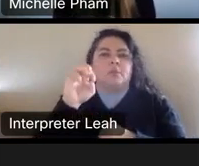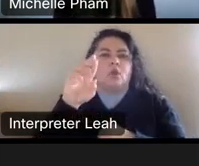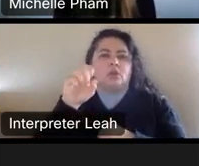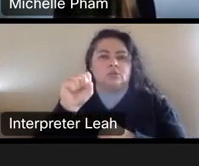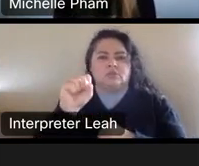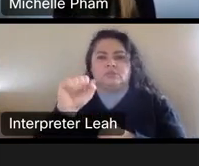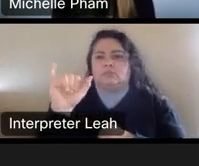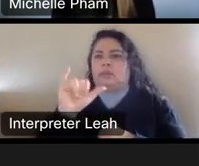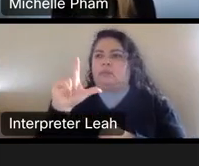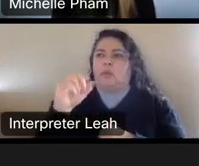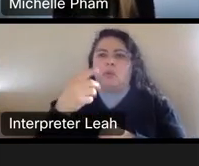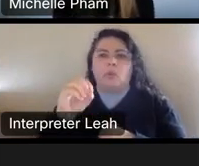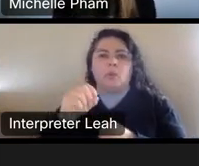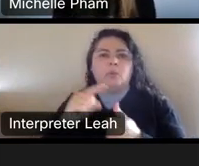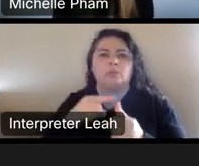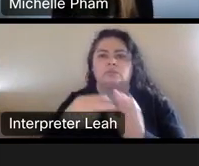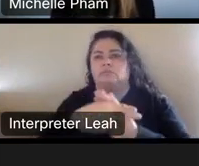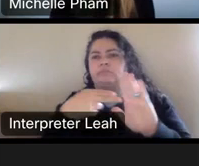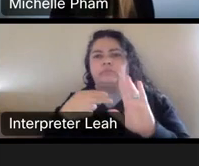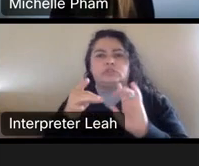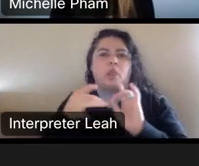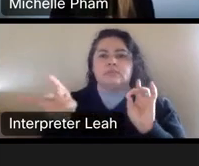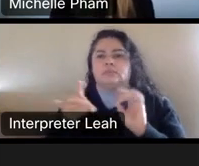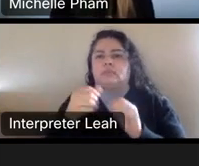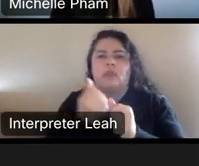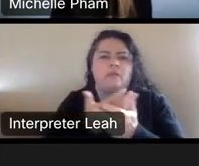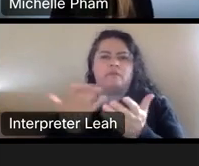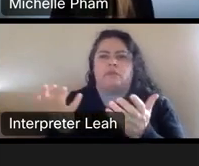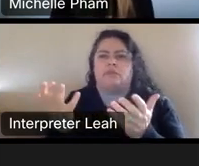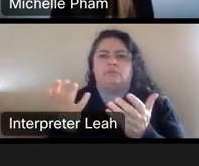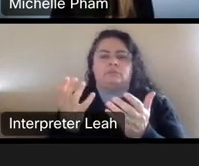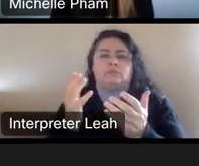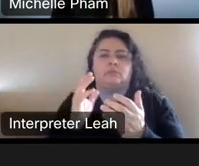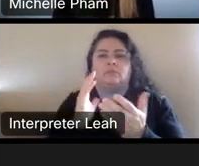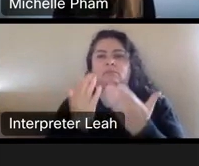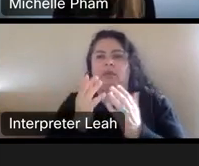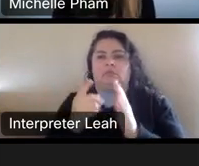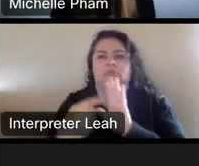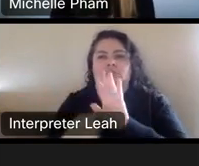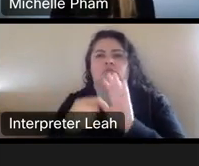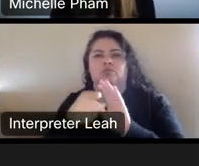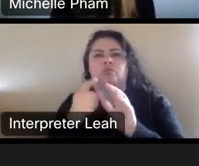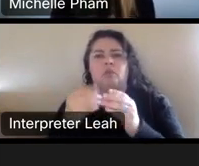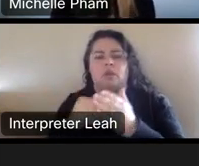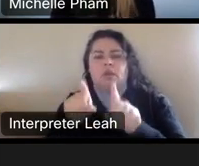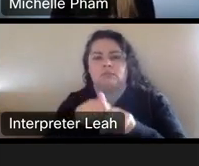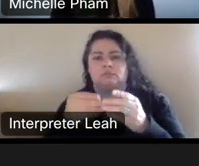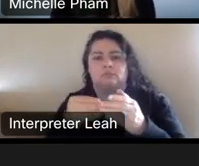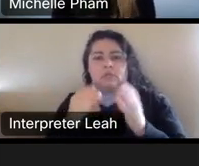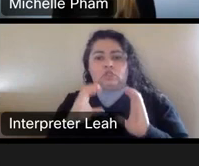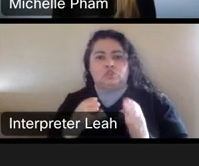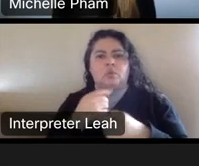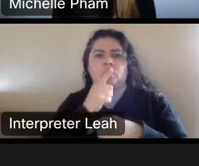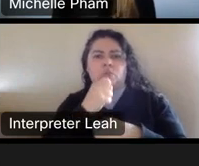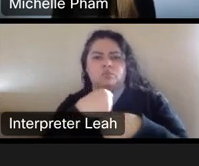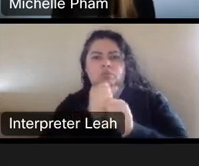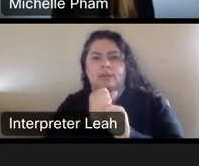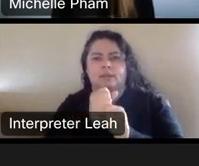Uh, slogans, et cetera anything that might denote to you as a consumer, um, who's creating creating it, right?